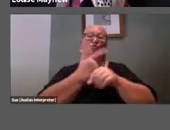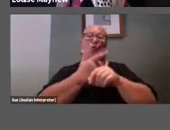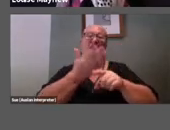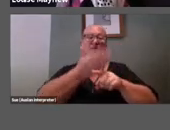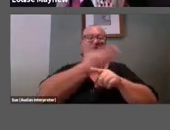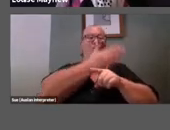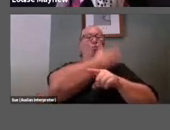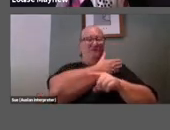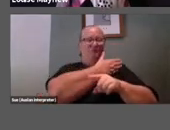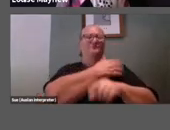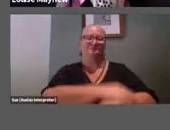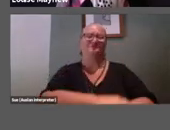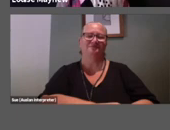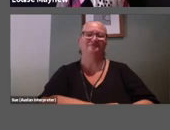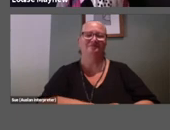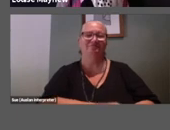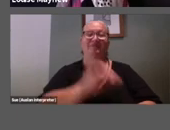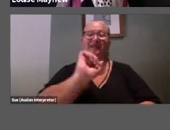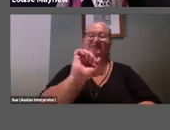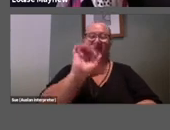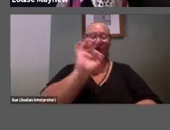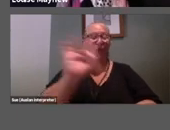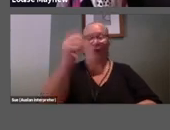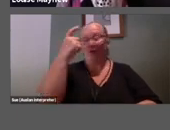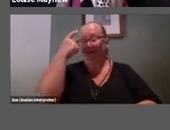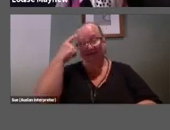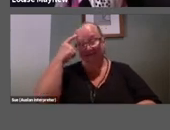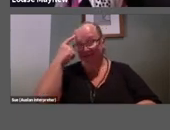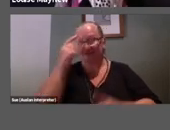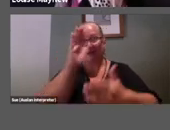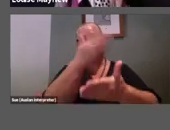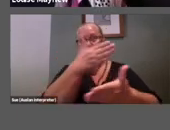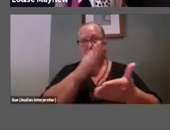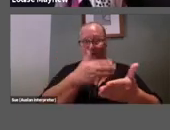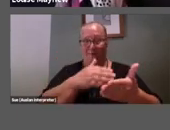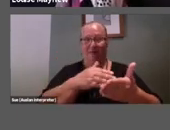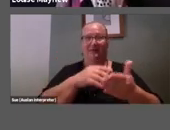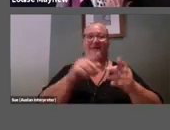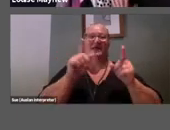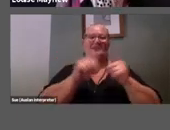And so his nonsense poems share the same rejection of reason,